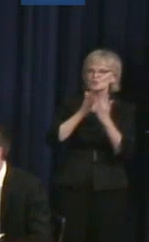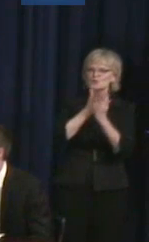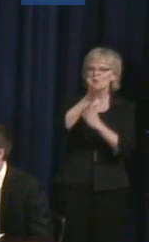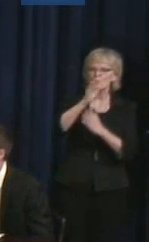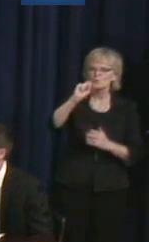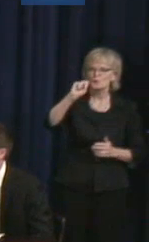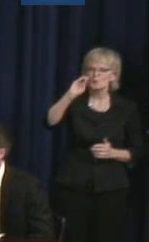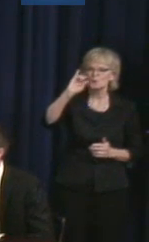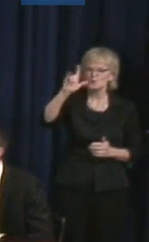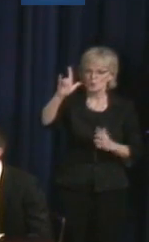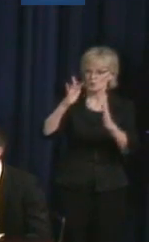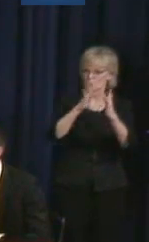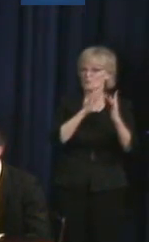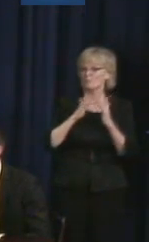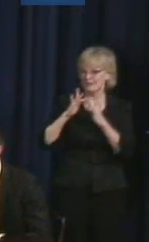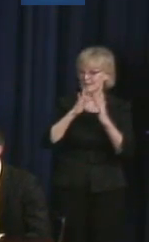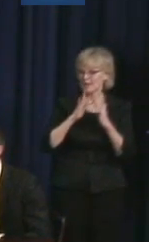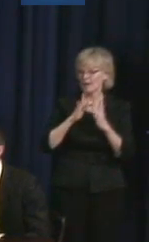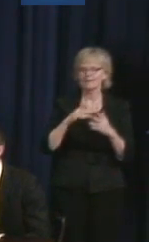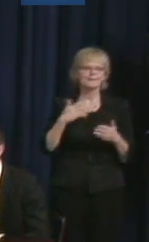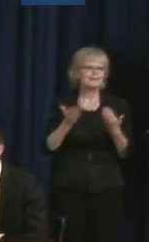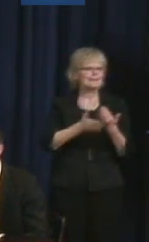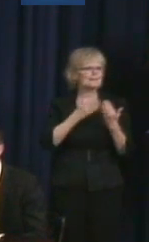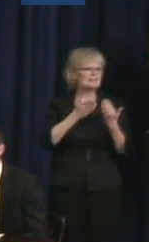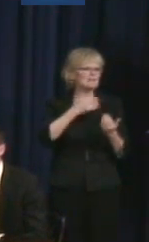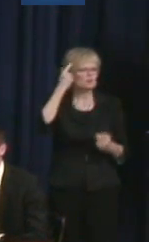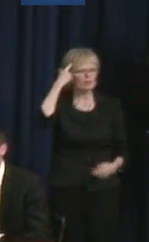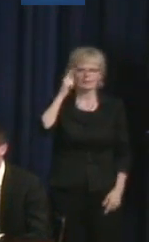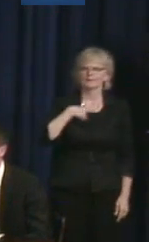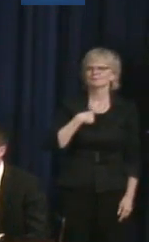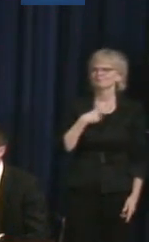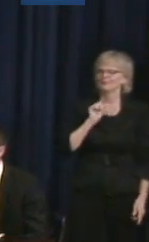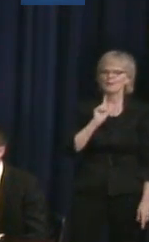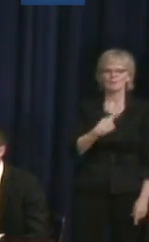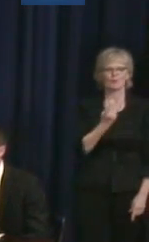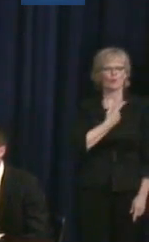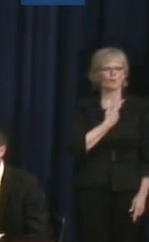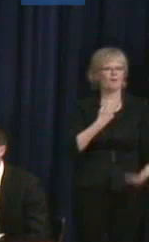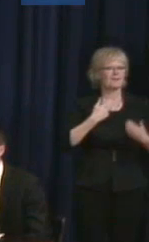be easy to think that you're the only one with a disability in your community.